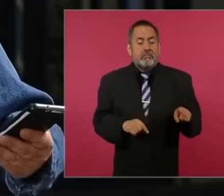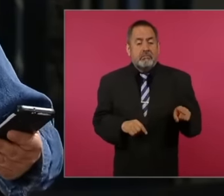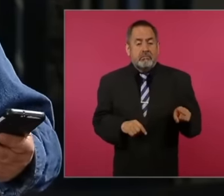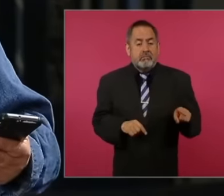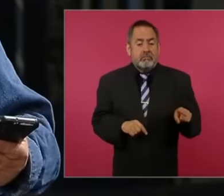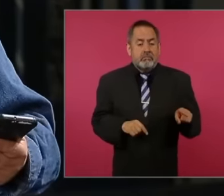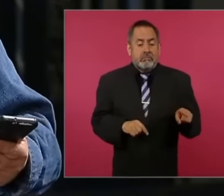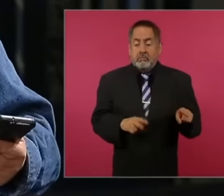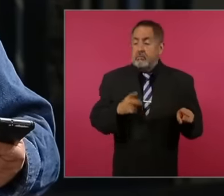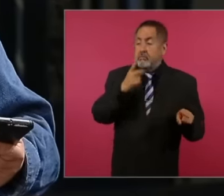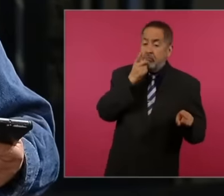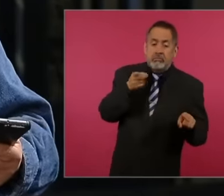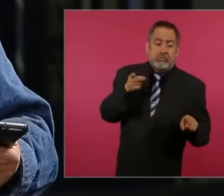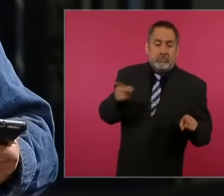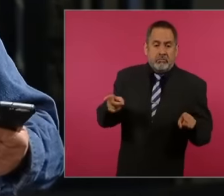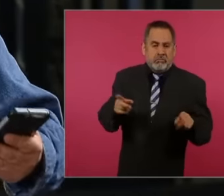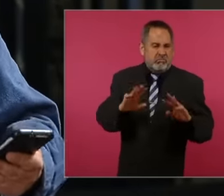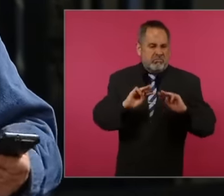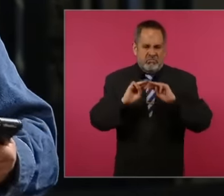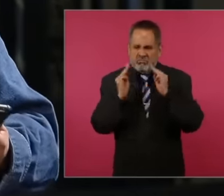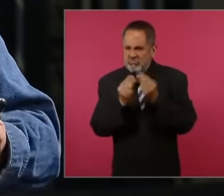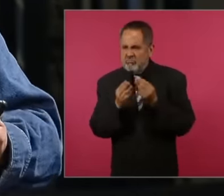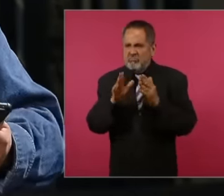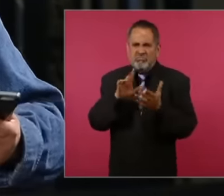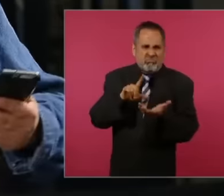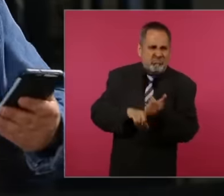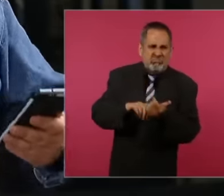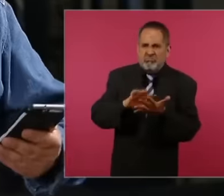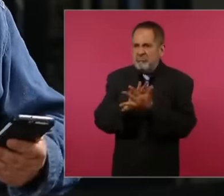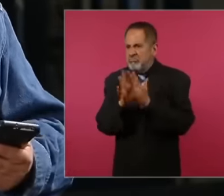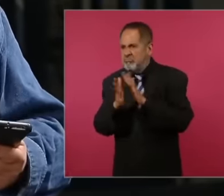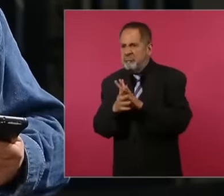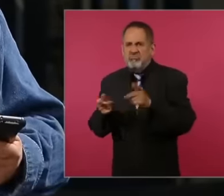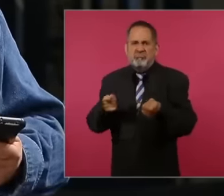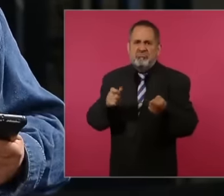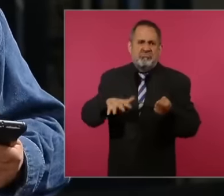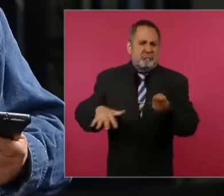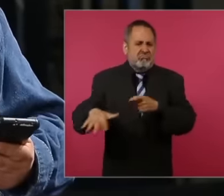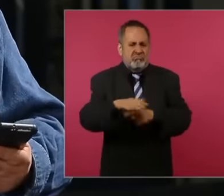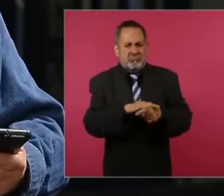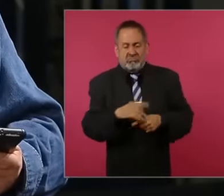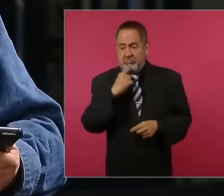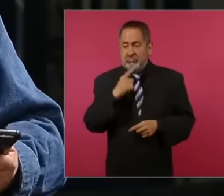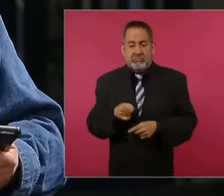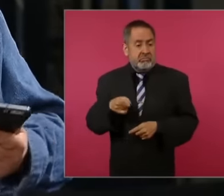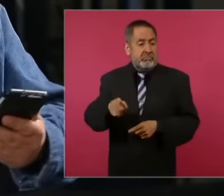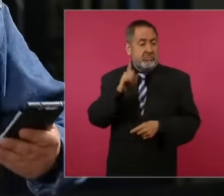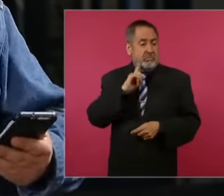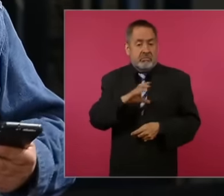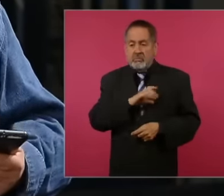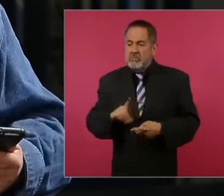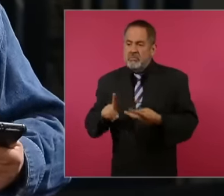interference of organized crime in Casillas There is even talk of the kidnapping of a candidate